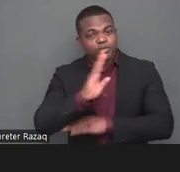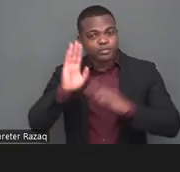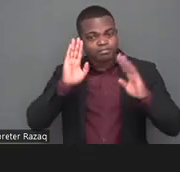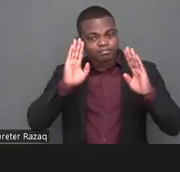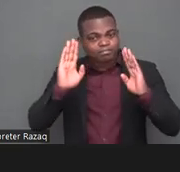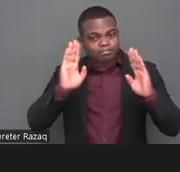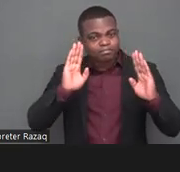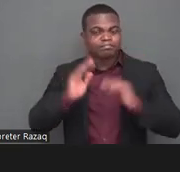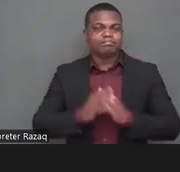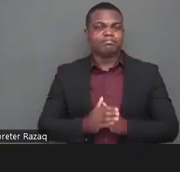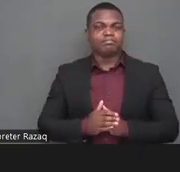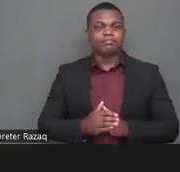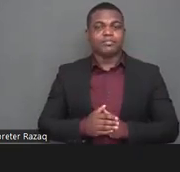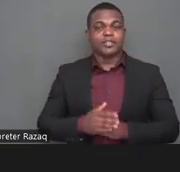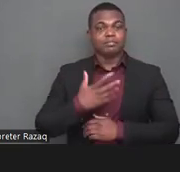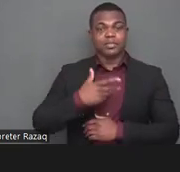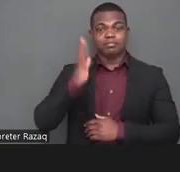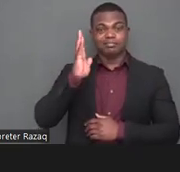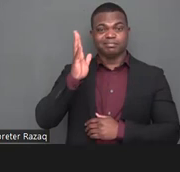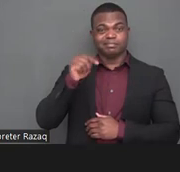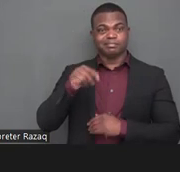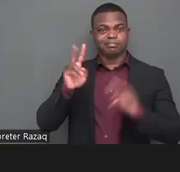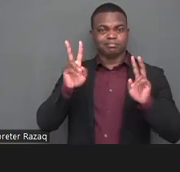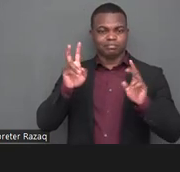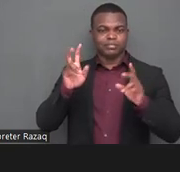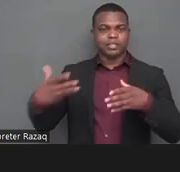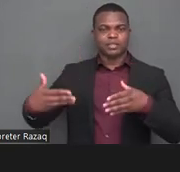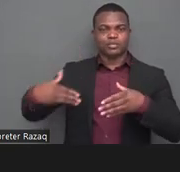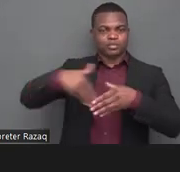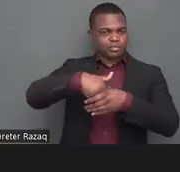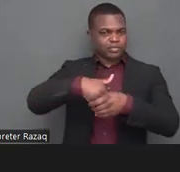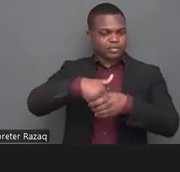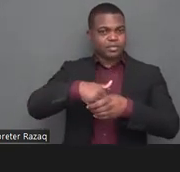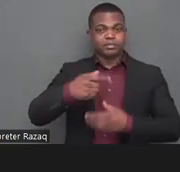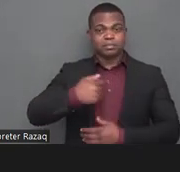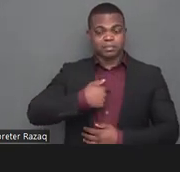i'm coming from peru